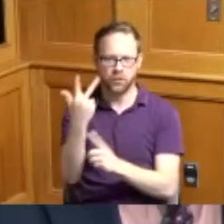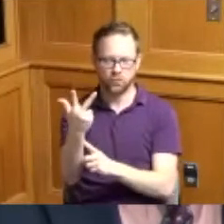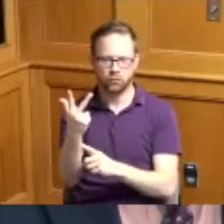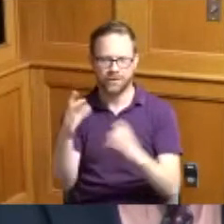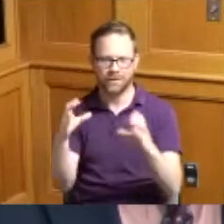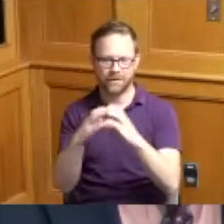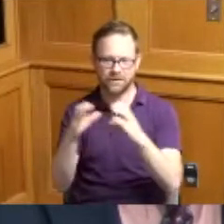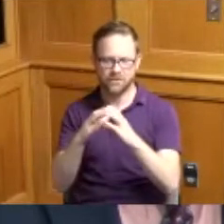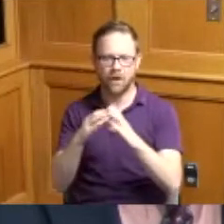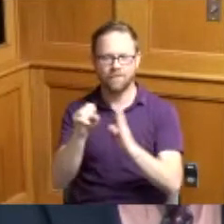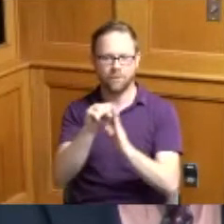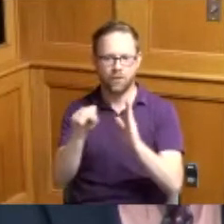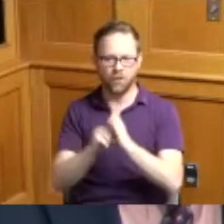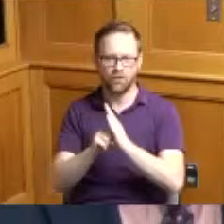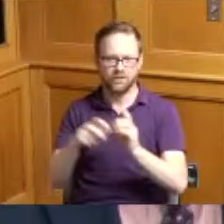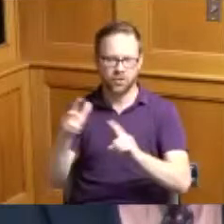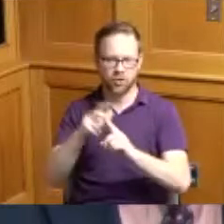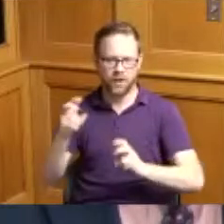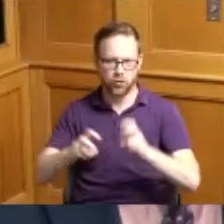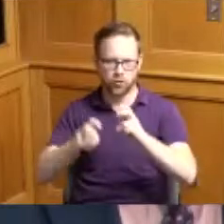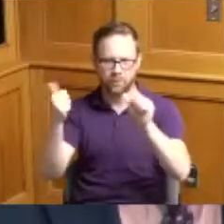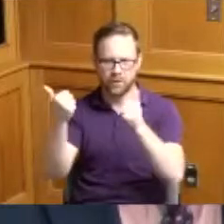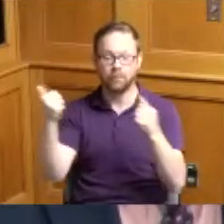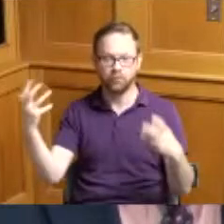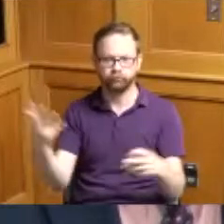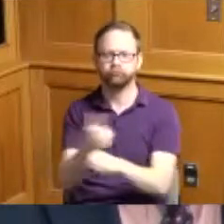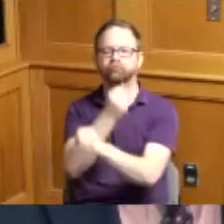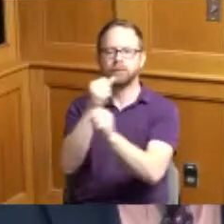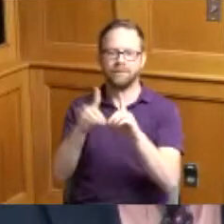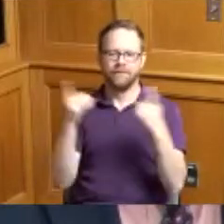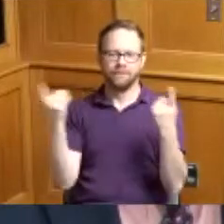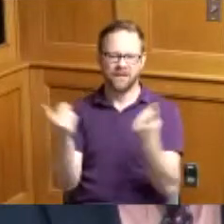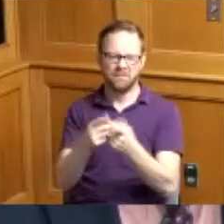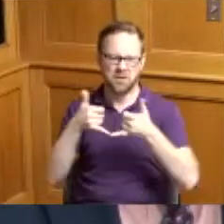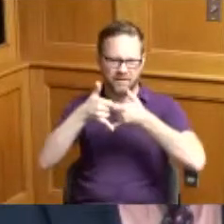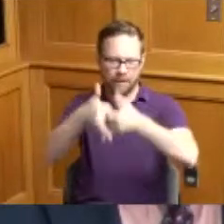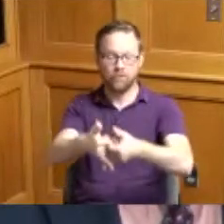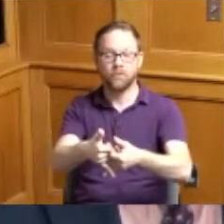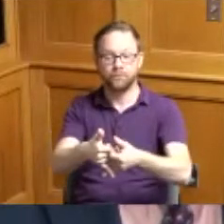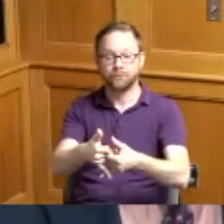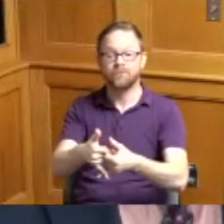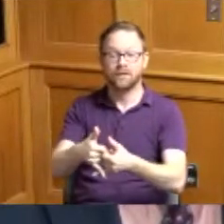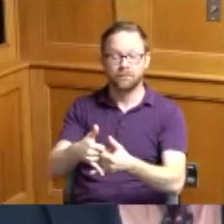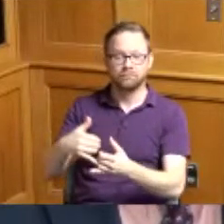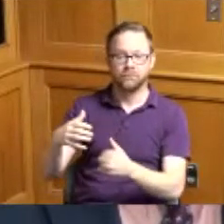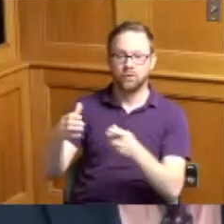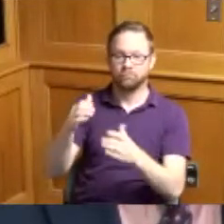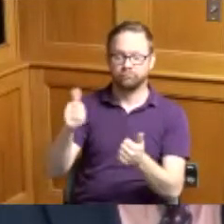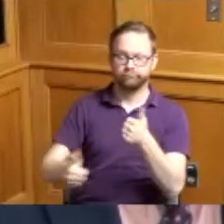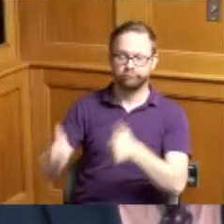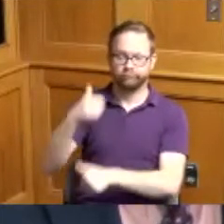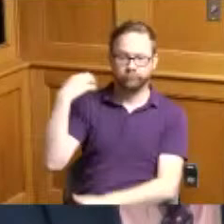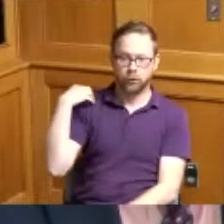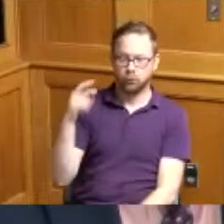to win the division title and whereas head coach Rick Seibert in the entire Hamilton County Special